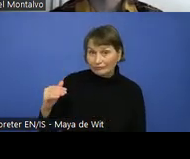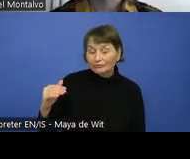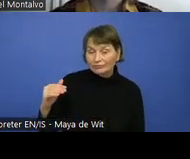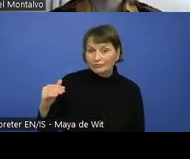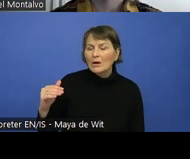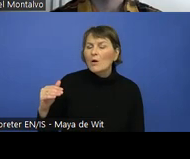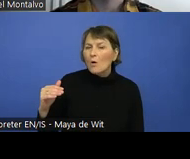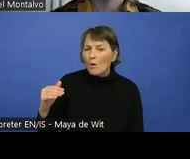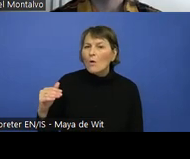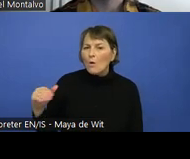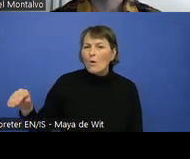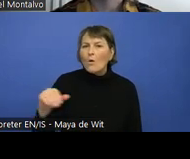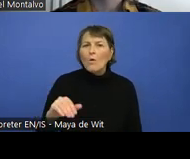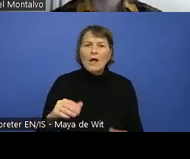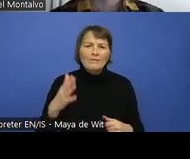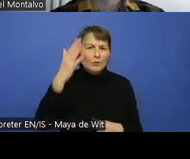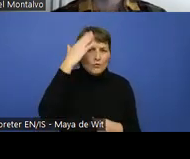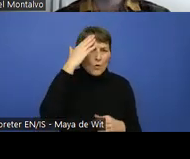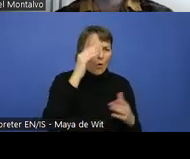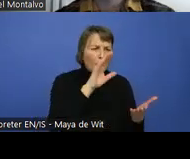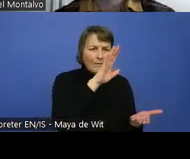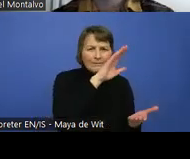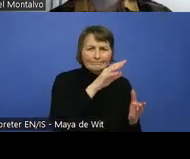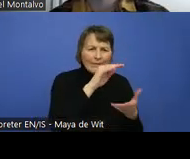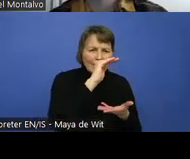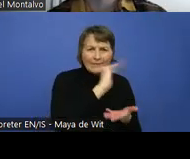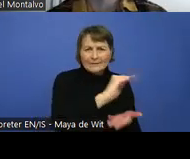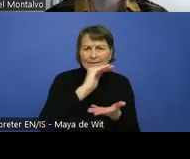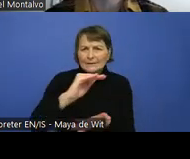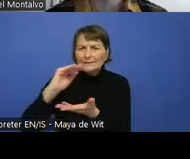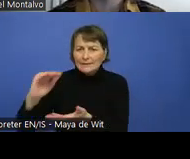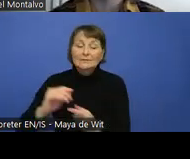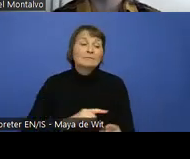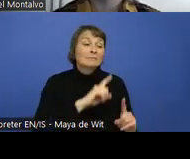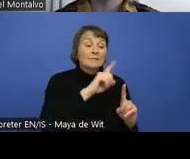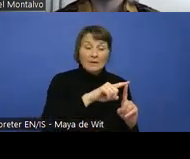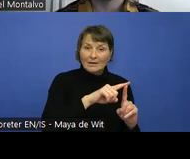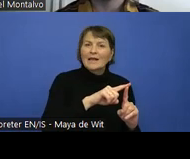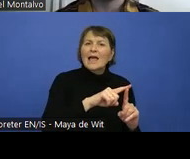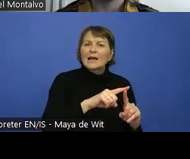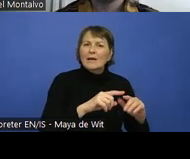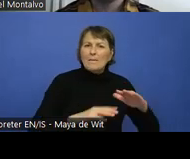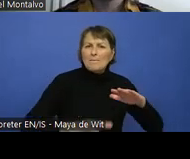of knowledge both I would say in this case both the accessibility core competencies and the Web accessibility specialist.